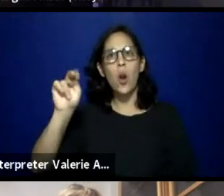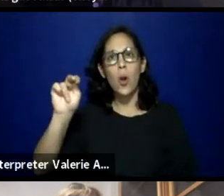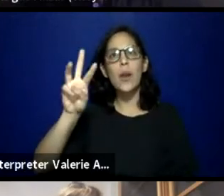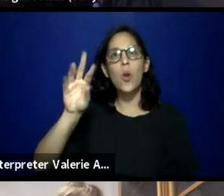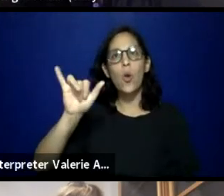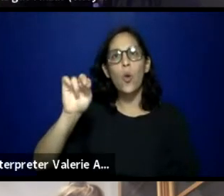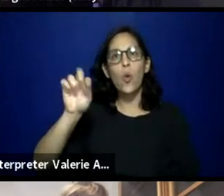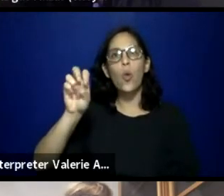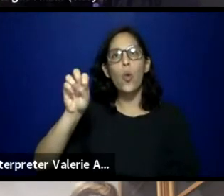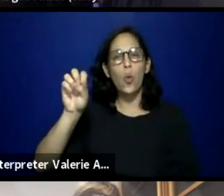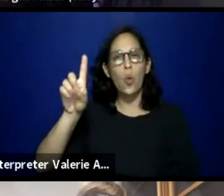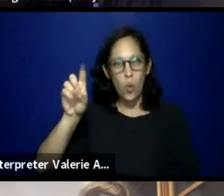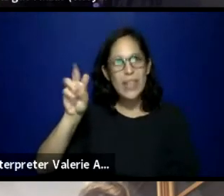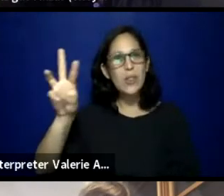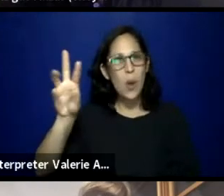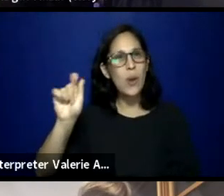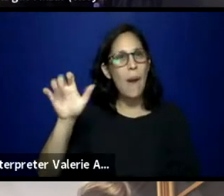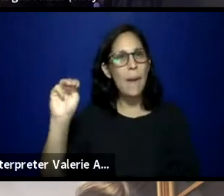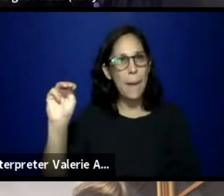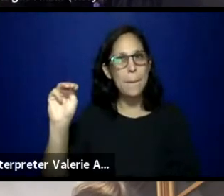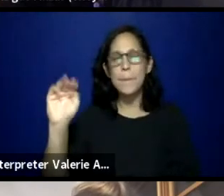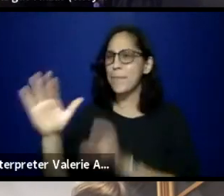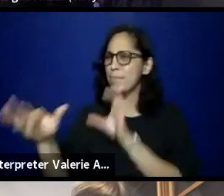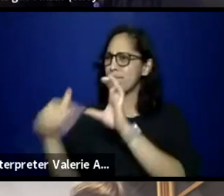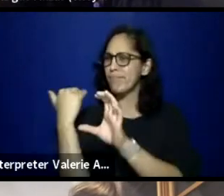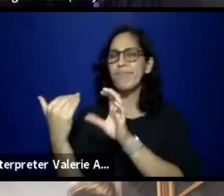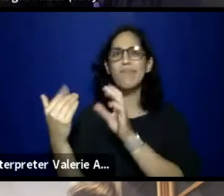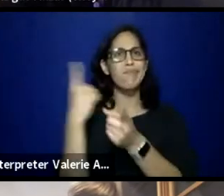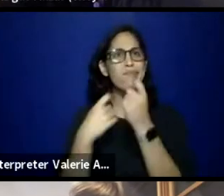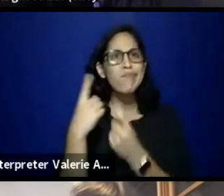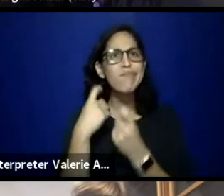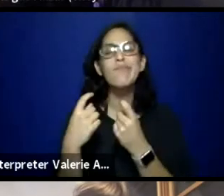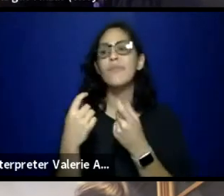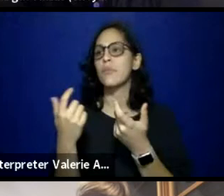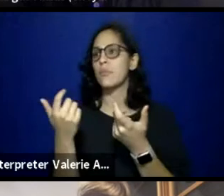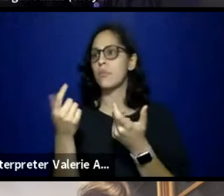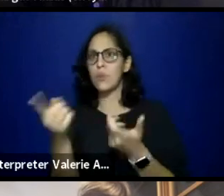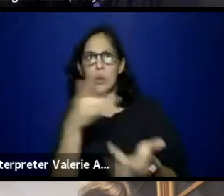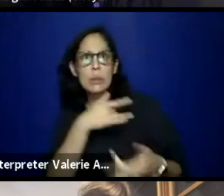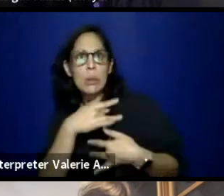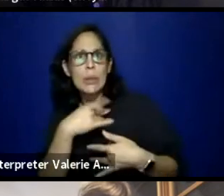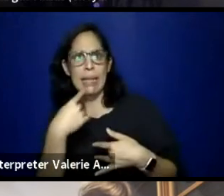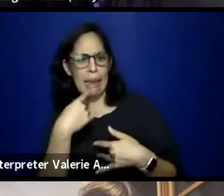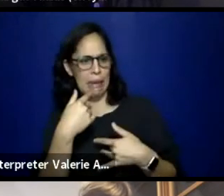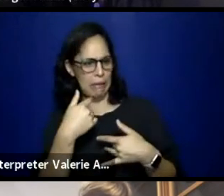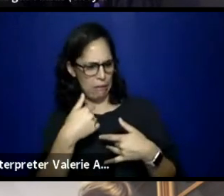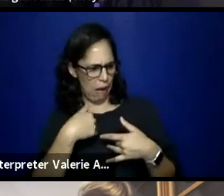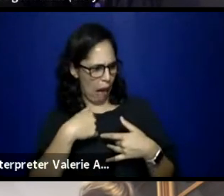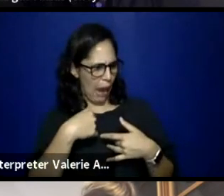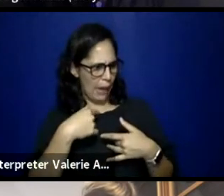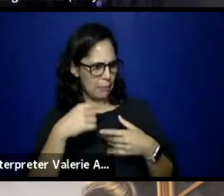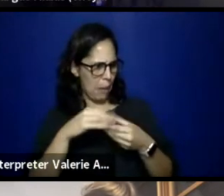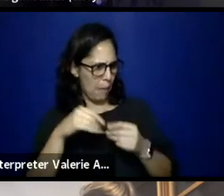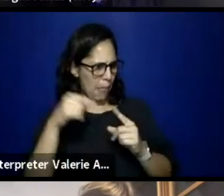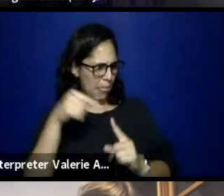Reach out to me, ask me a question. If you're concerned about like, am I saying this correctly, how do I get a little bit of press